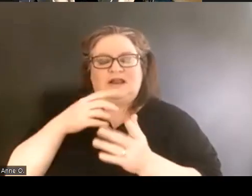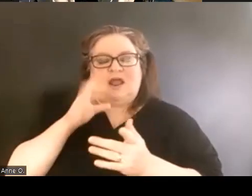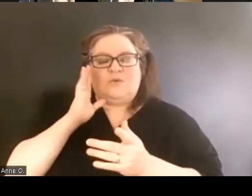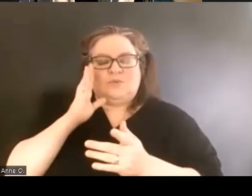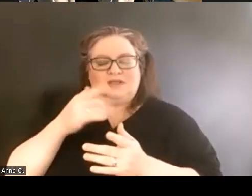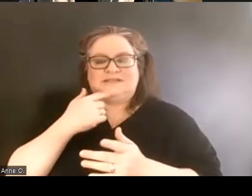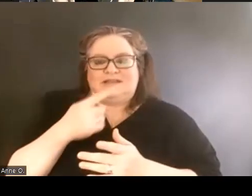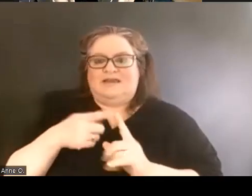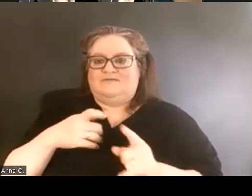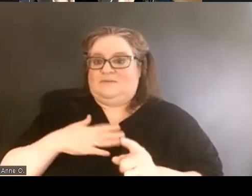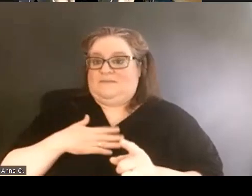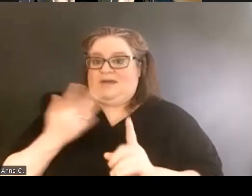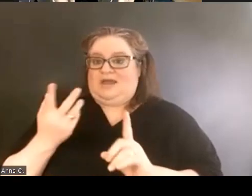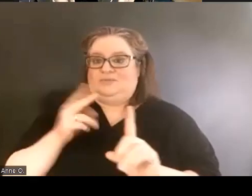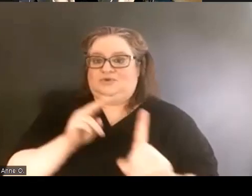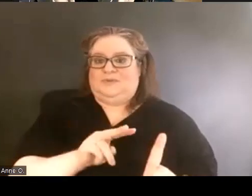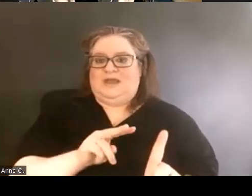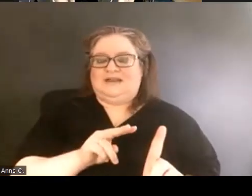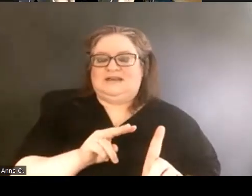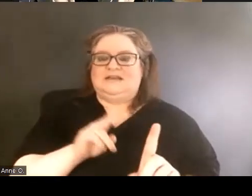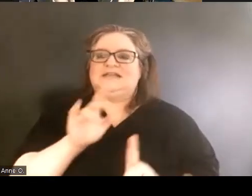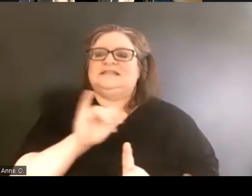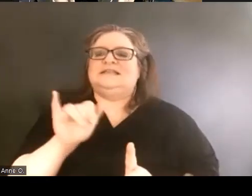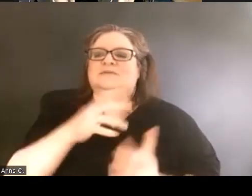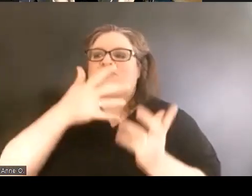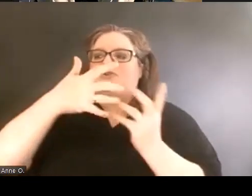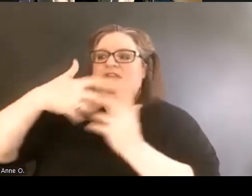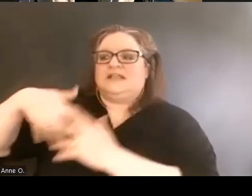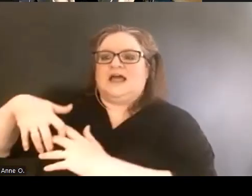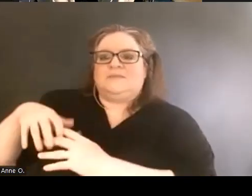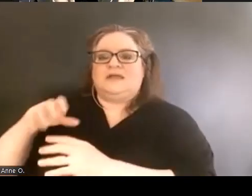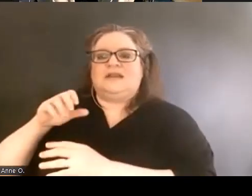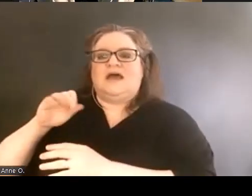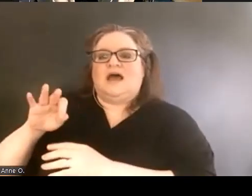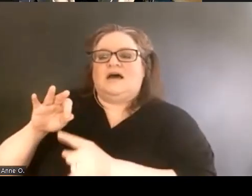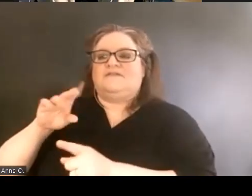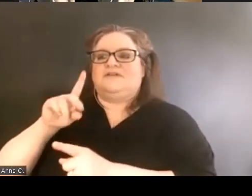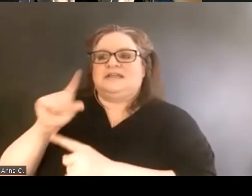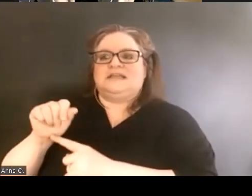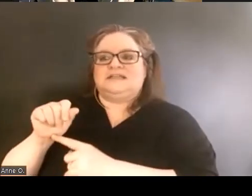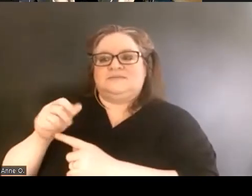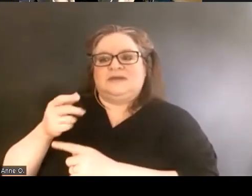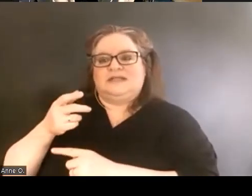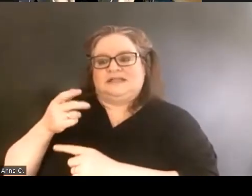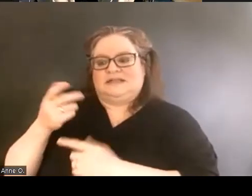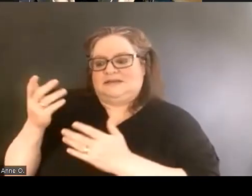similarly to the alignment of a disability resource center, a disability services office,